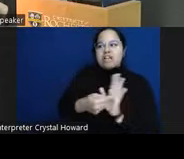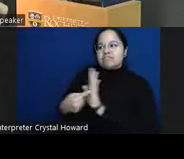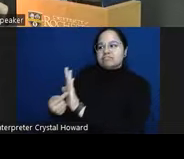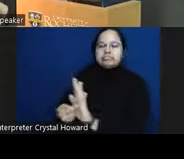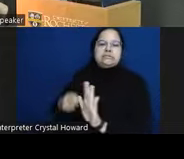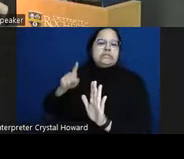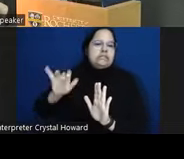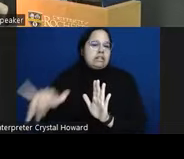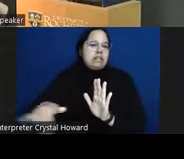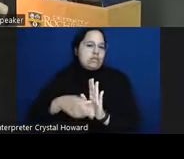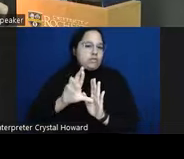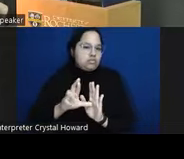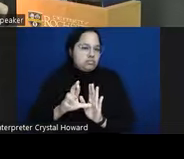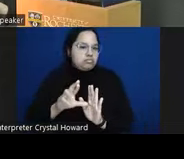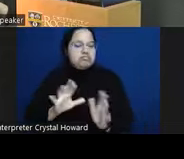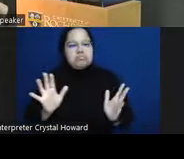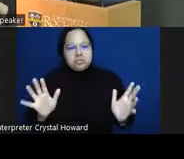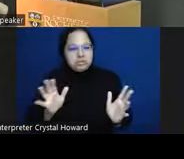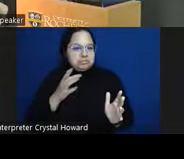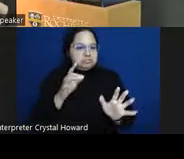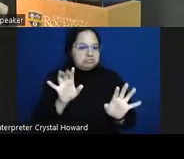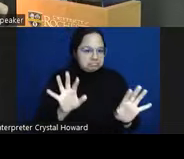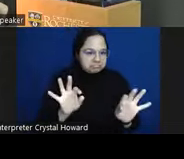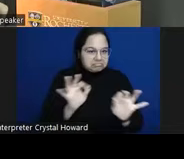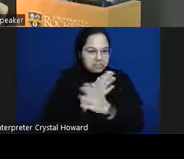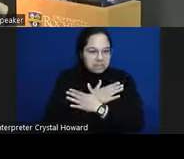moment that we're constructing uh a new screening instrument it could be some questions it could be